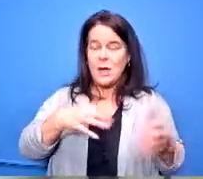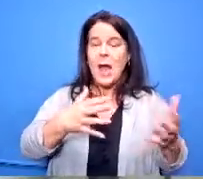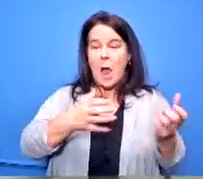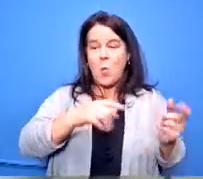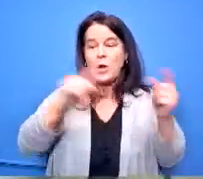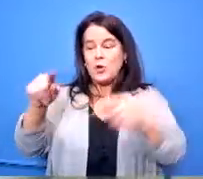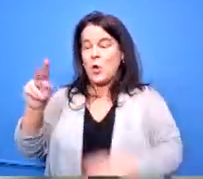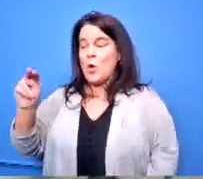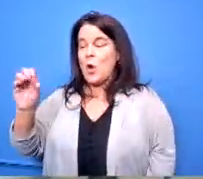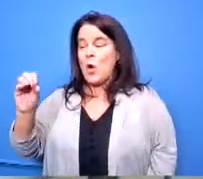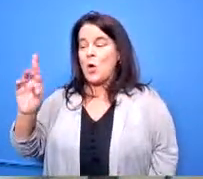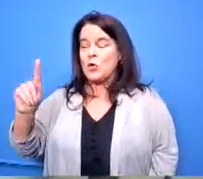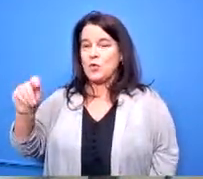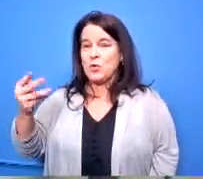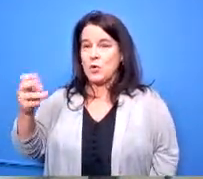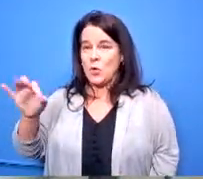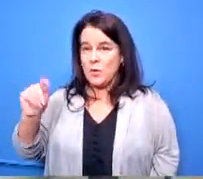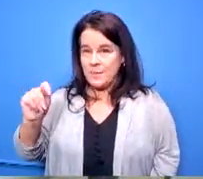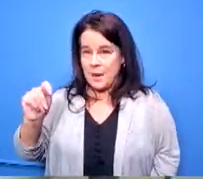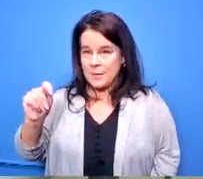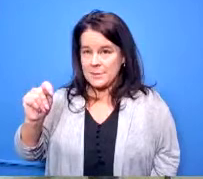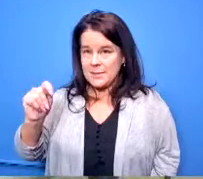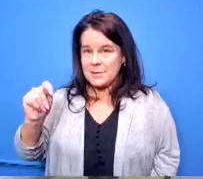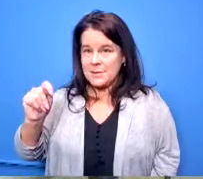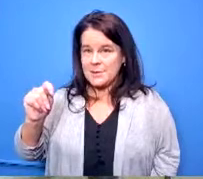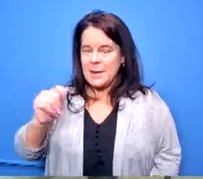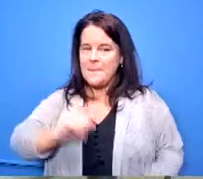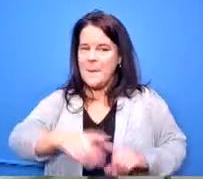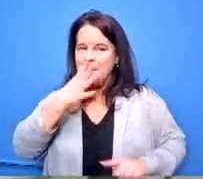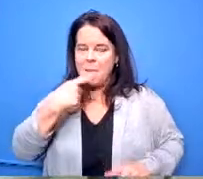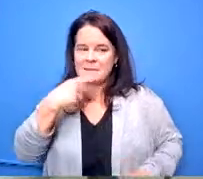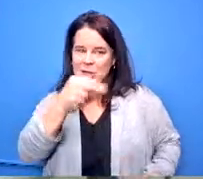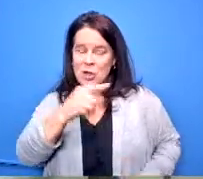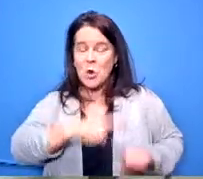i appreciate her because i got a full ride to college afterwards but just those type of things